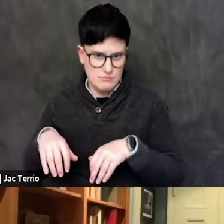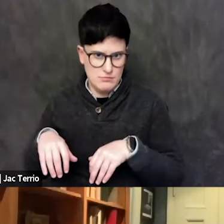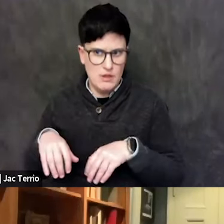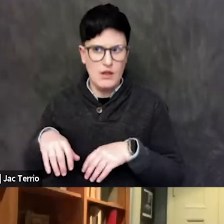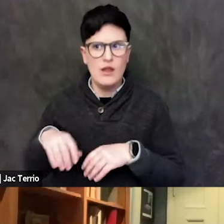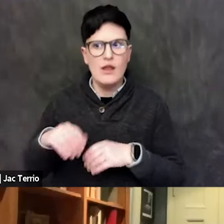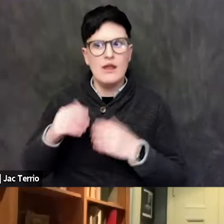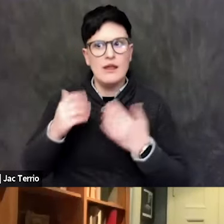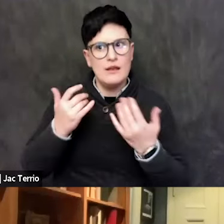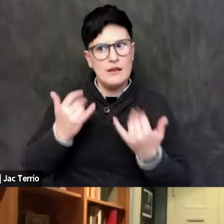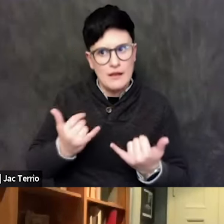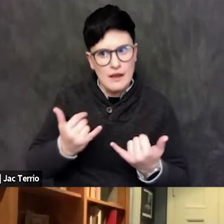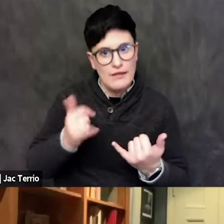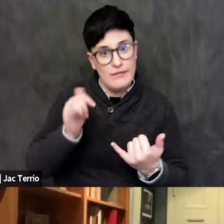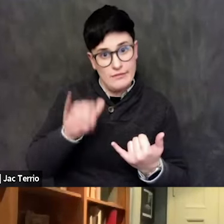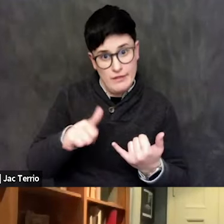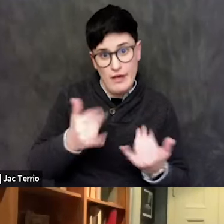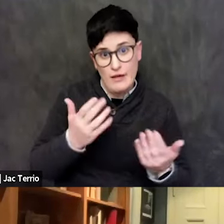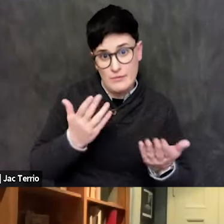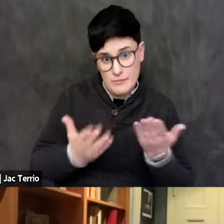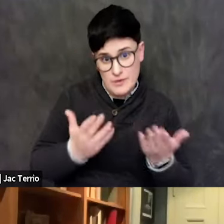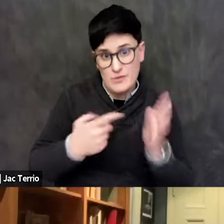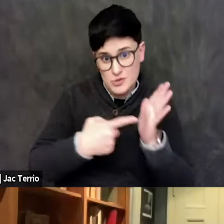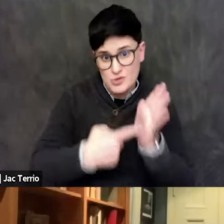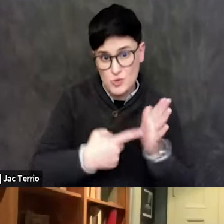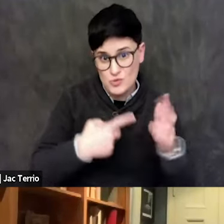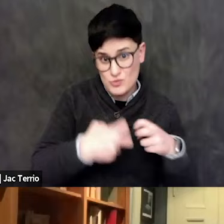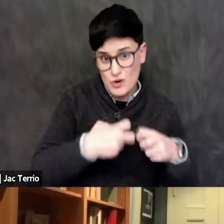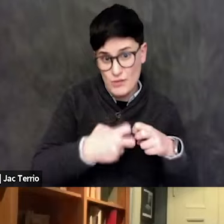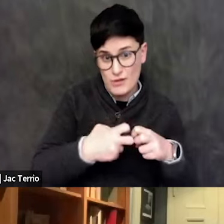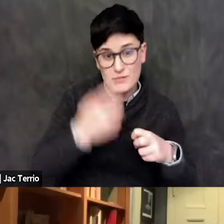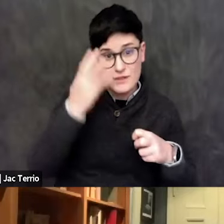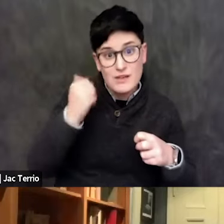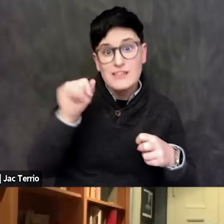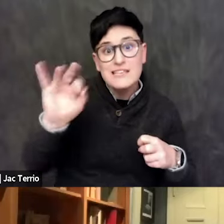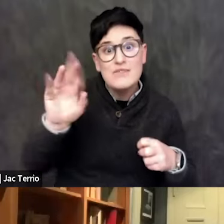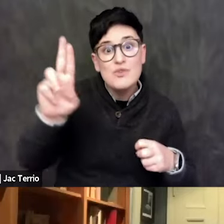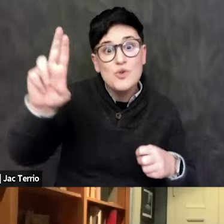of something that is problematic. Because if the United States were attacked from Canada,